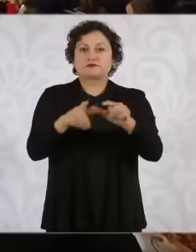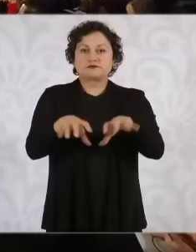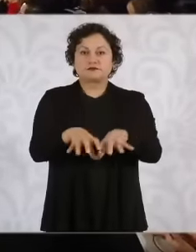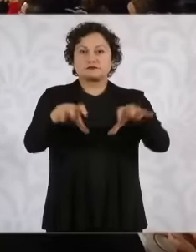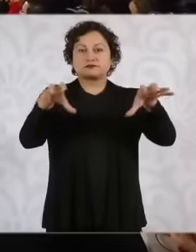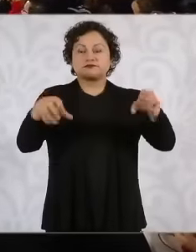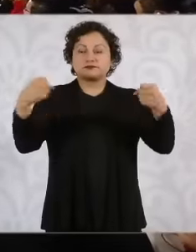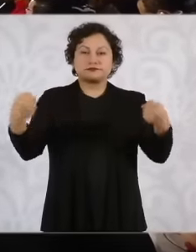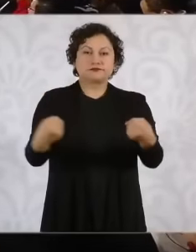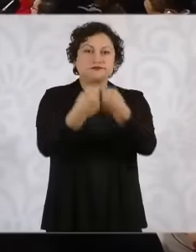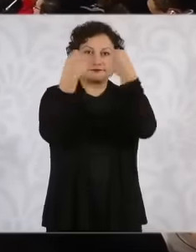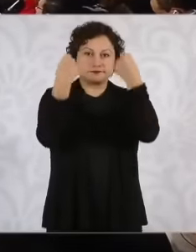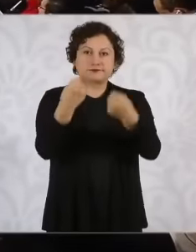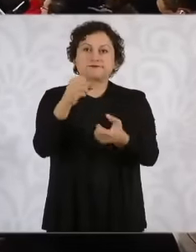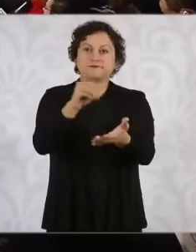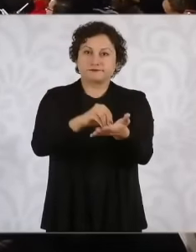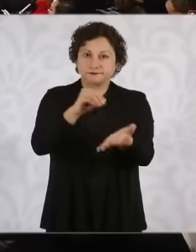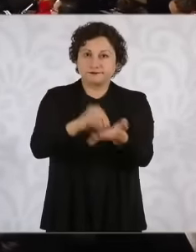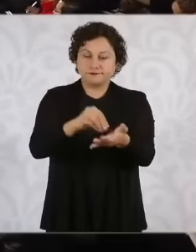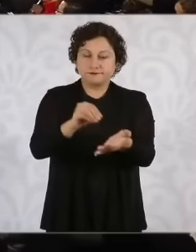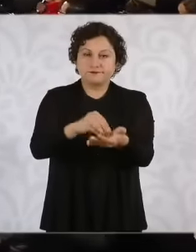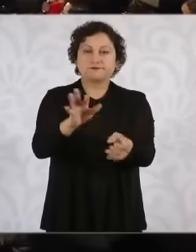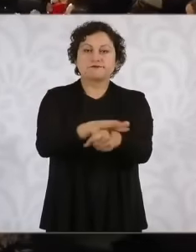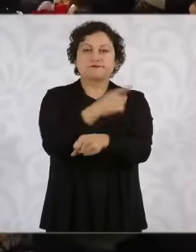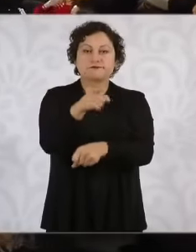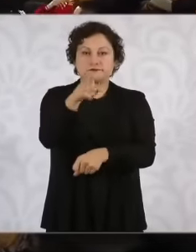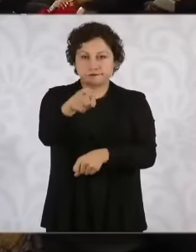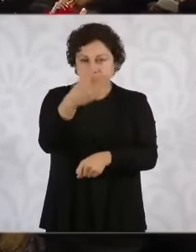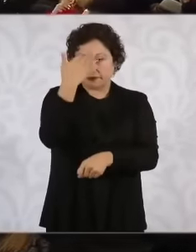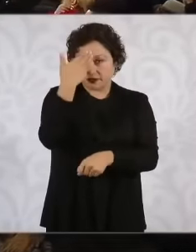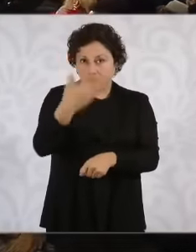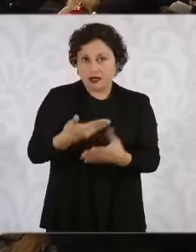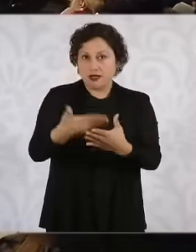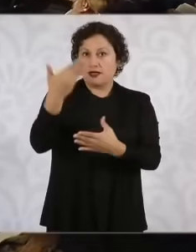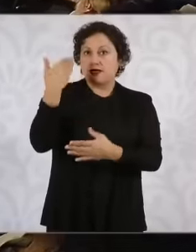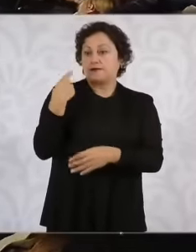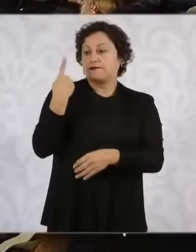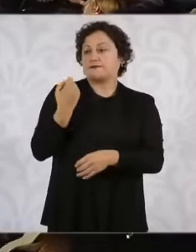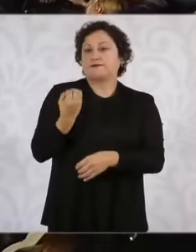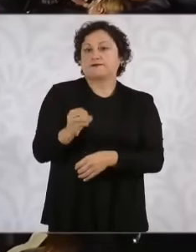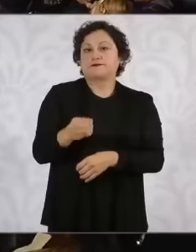tell you why Because the day you took office eh outside there were well sympathizers